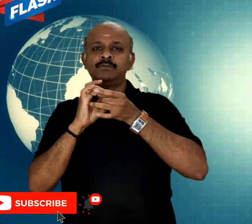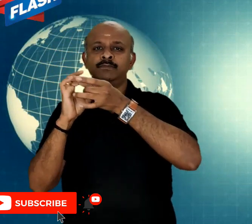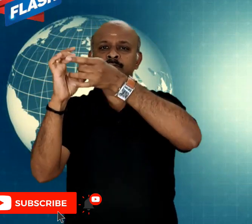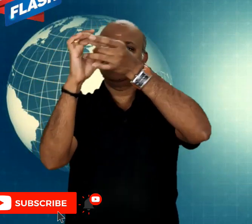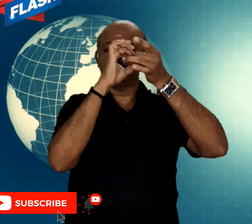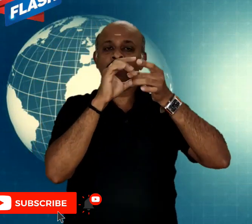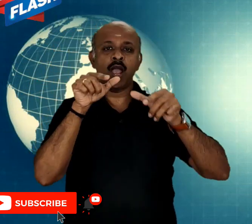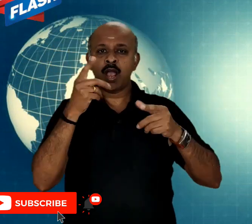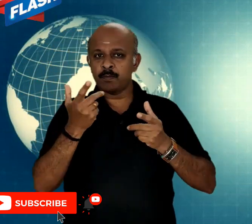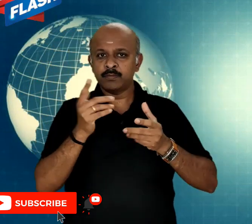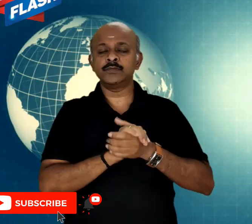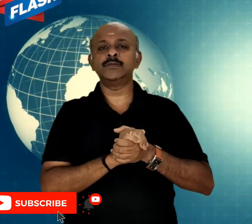around Billions of doses